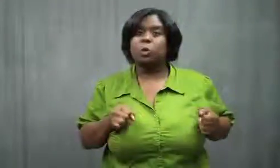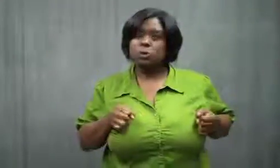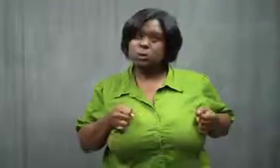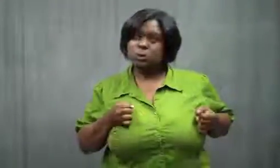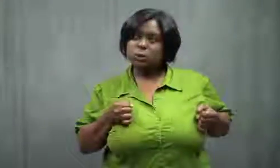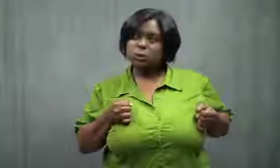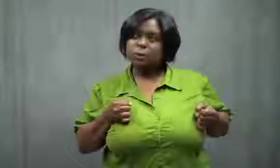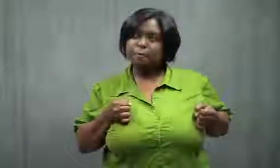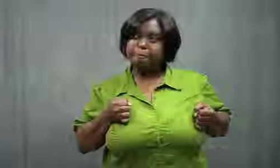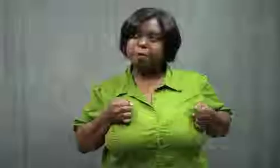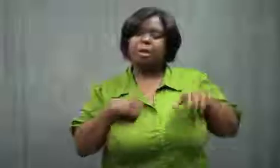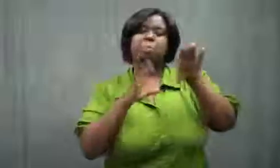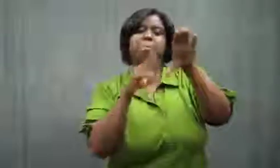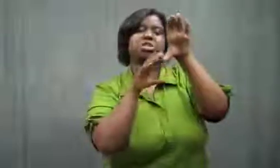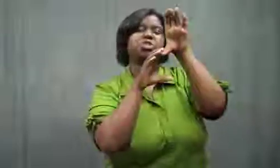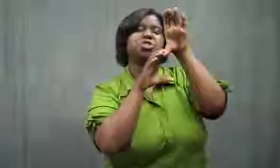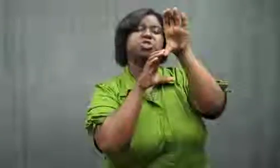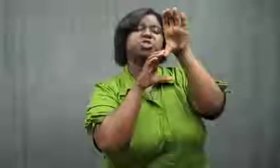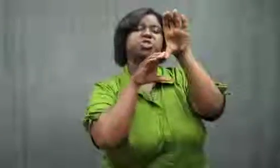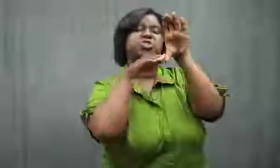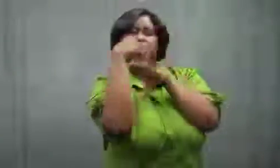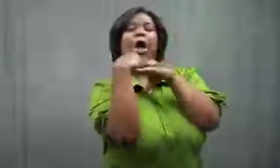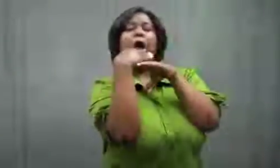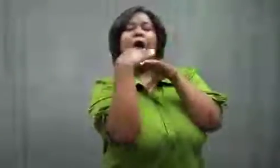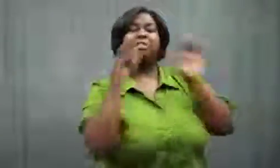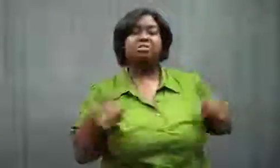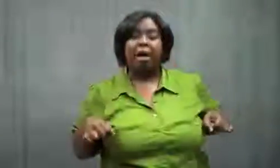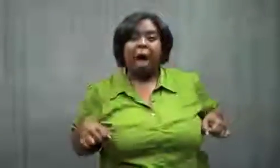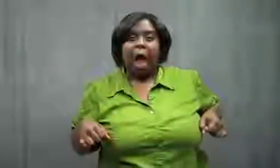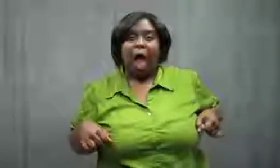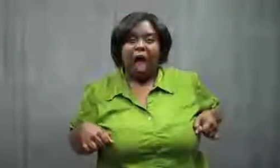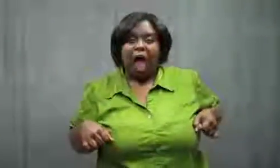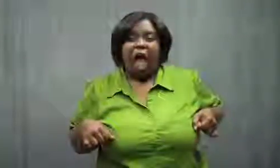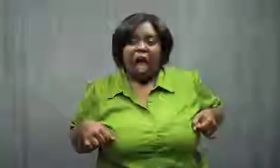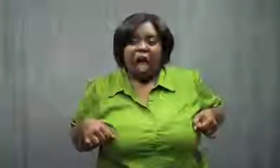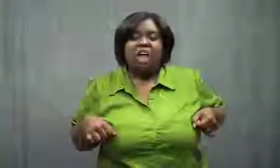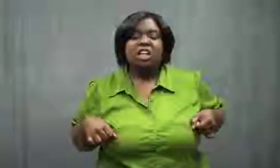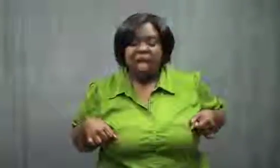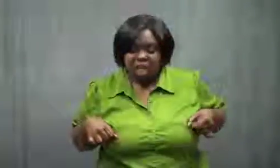The top of the pants finally popped over my butt and they were on!